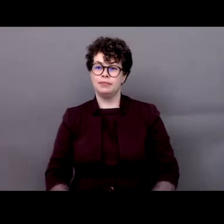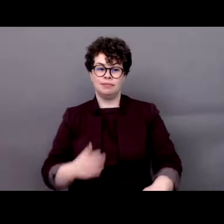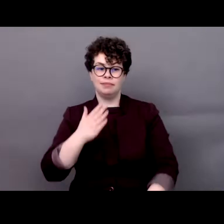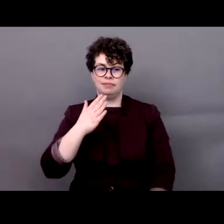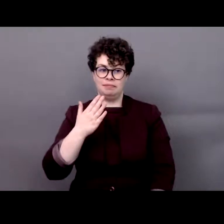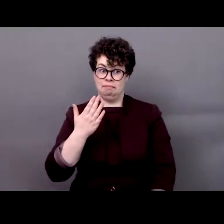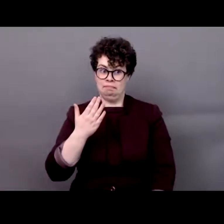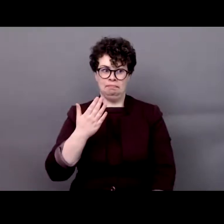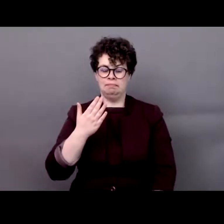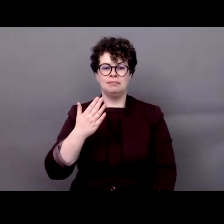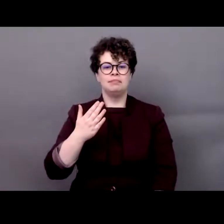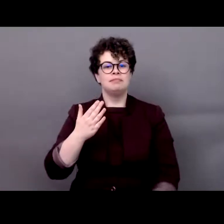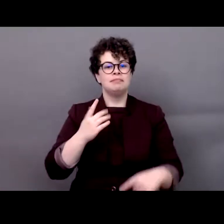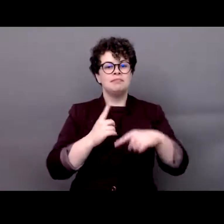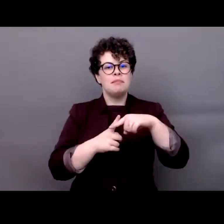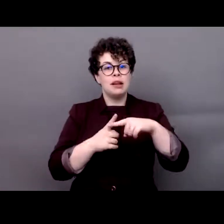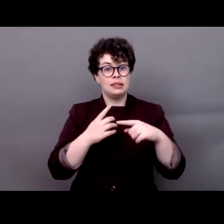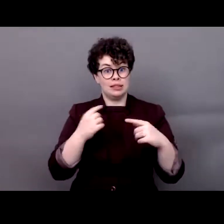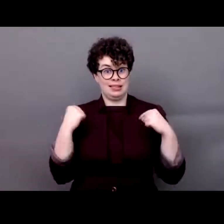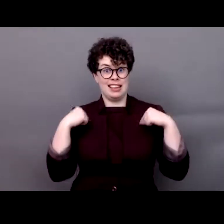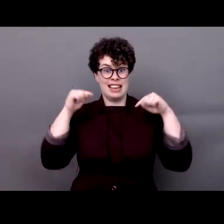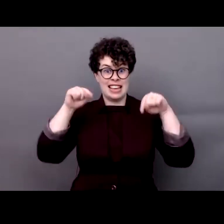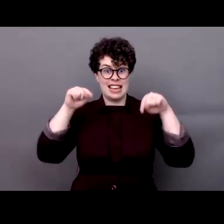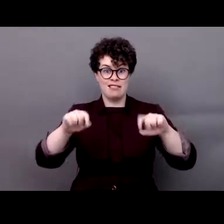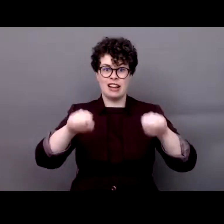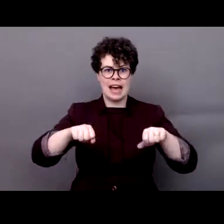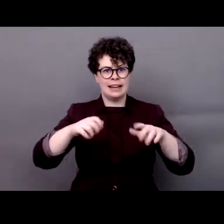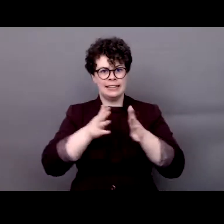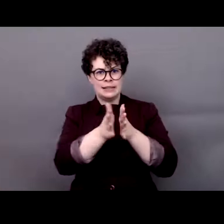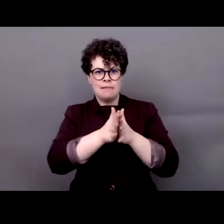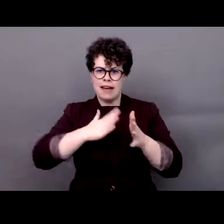to talk about how